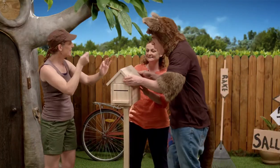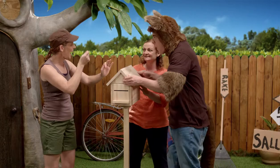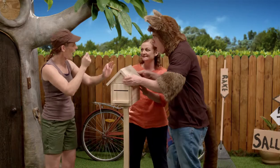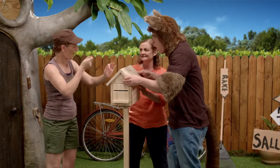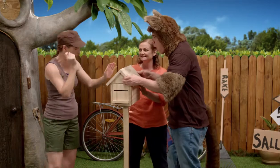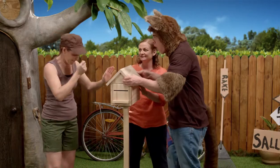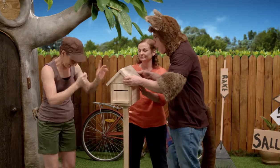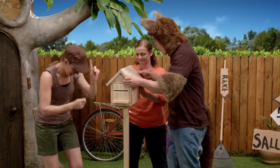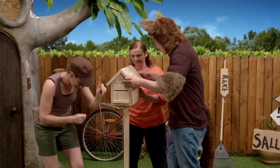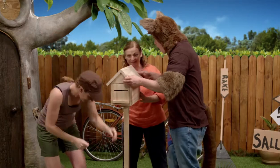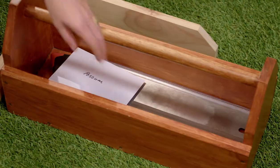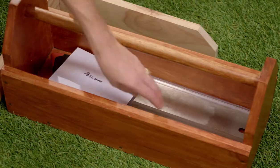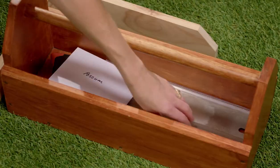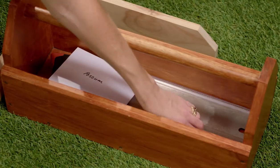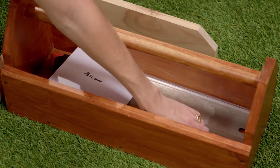We just need to nail it on.